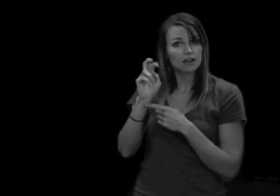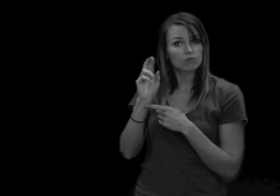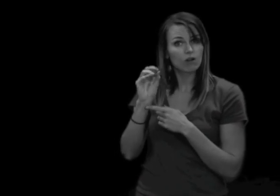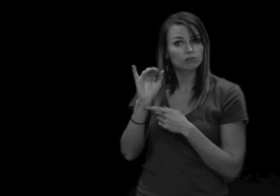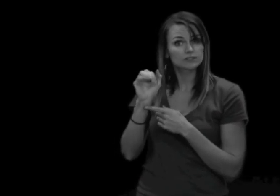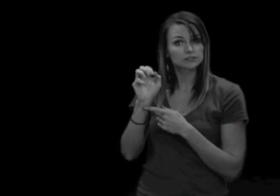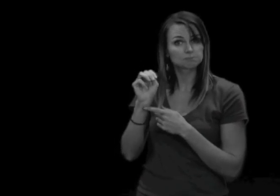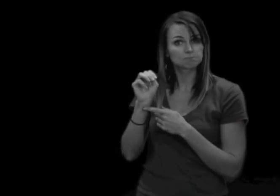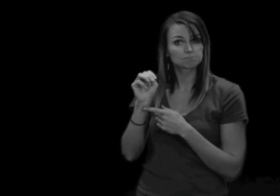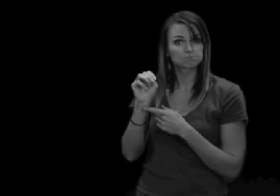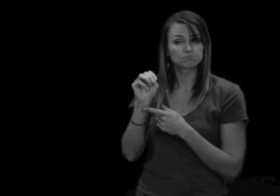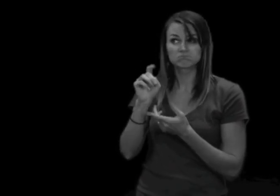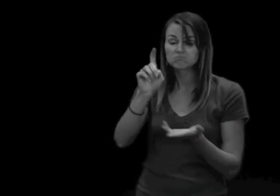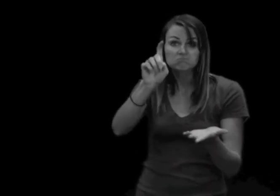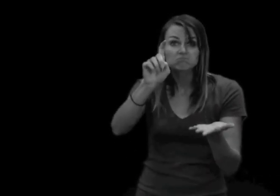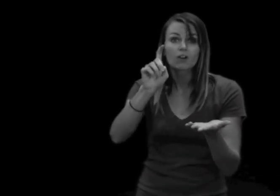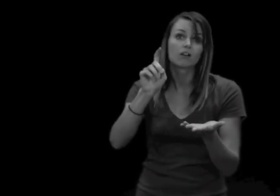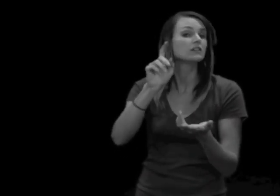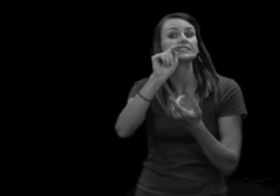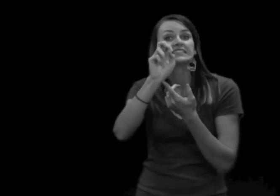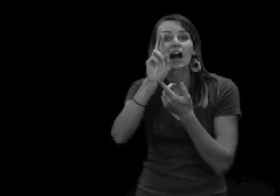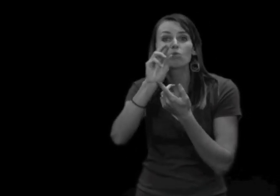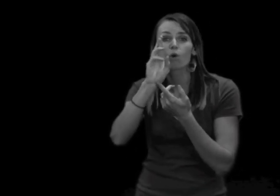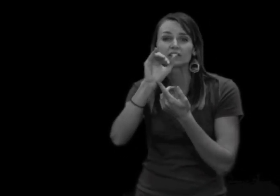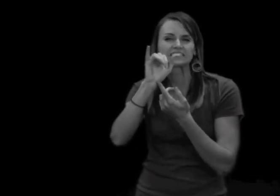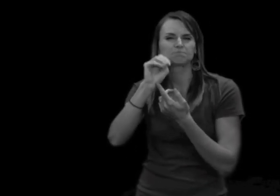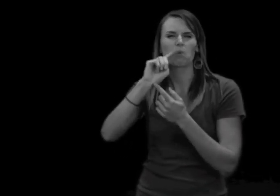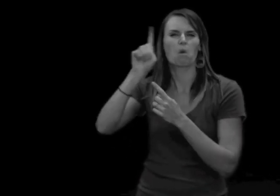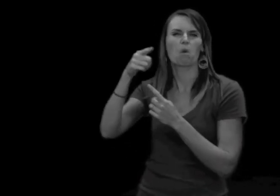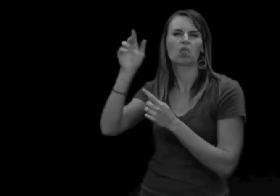Or does terrorism only happen between adults?